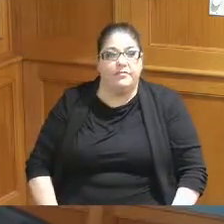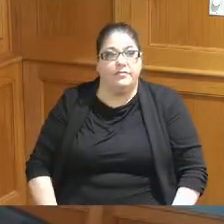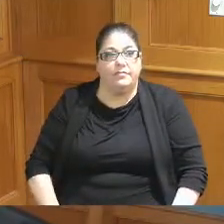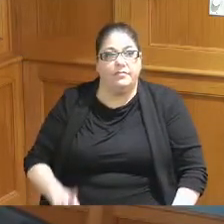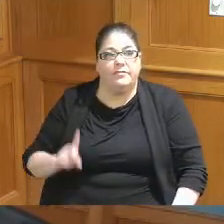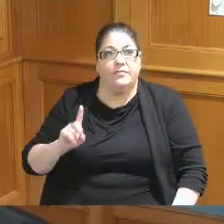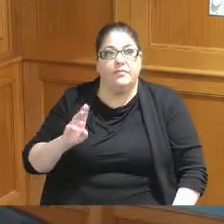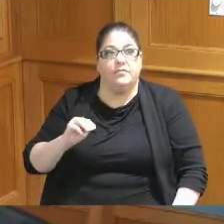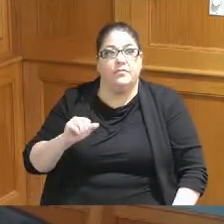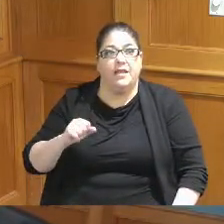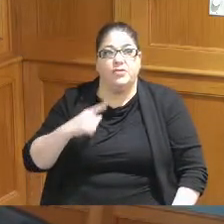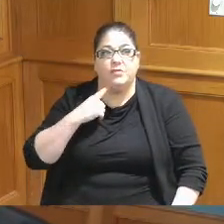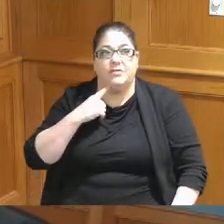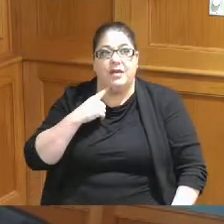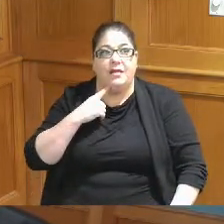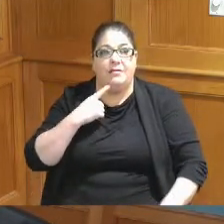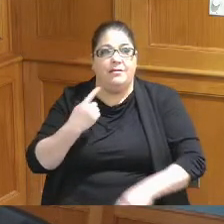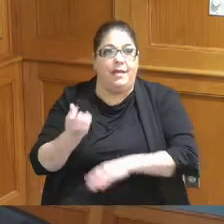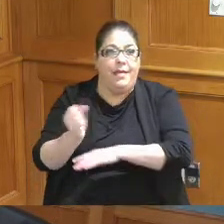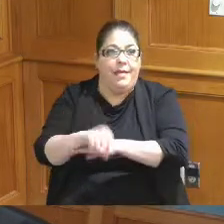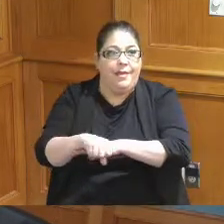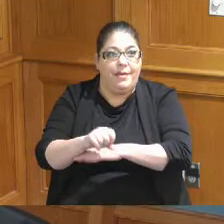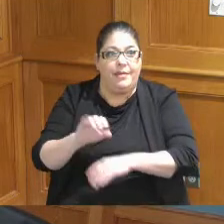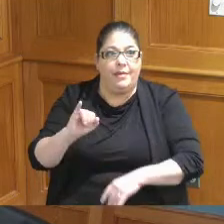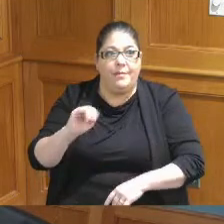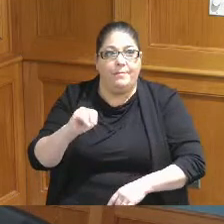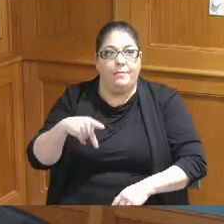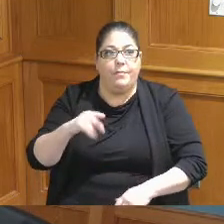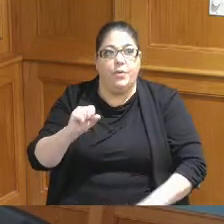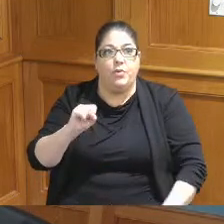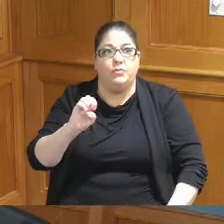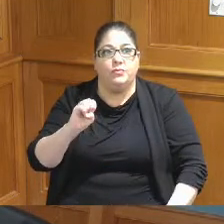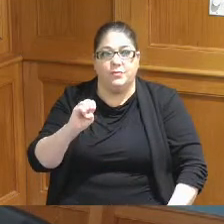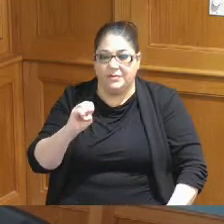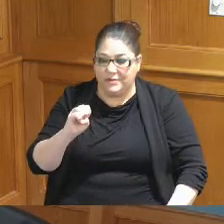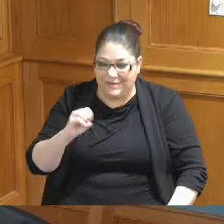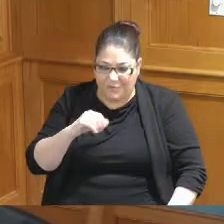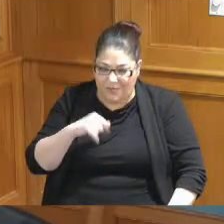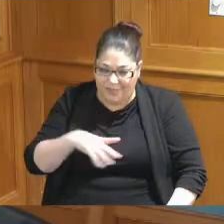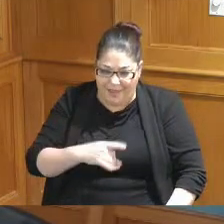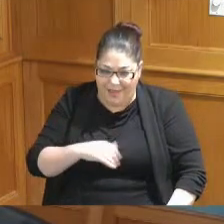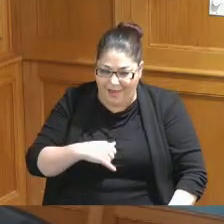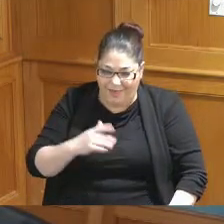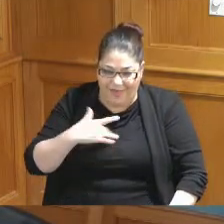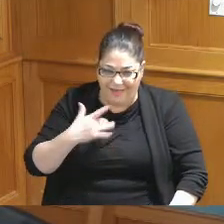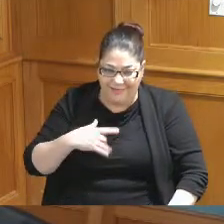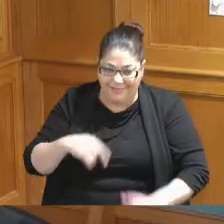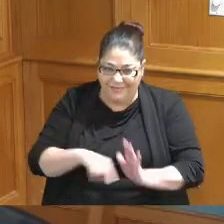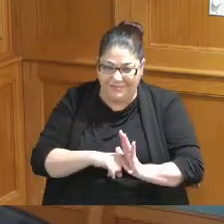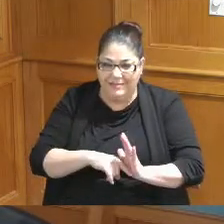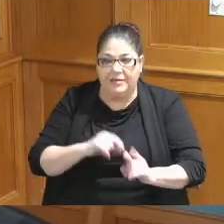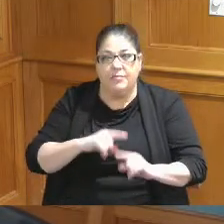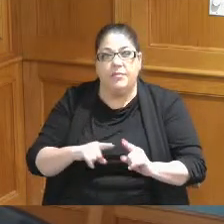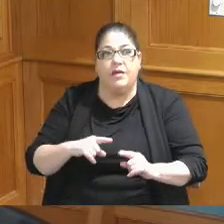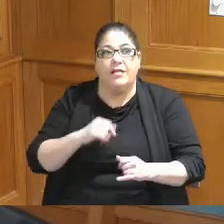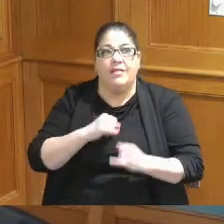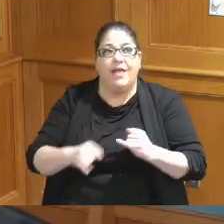said imposed I don't like that Sam but no but anyway lastly if we can change that PowerPoint